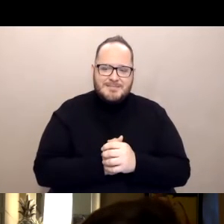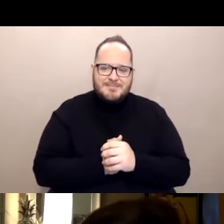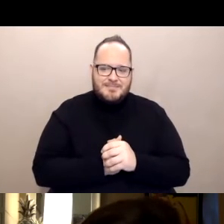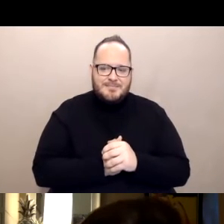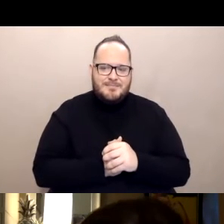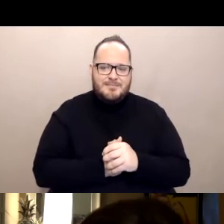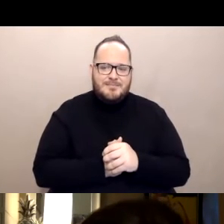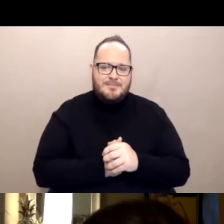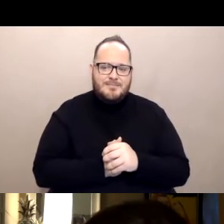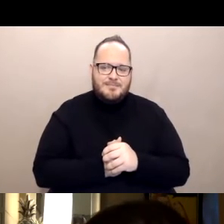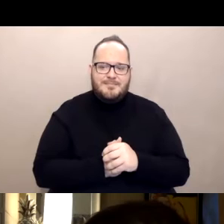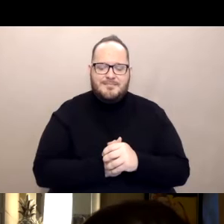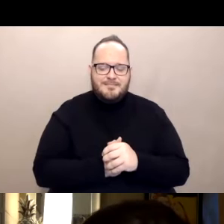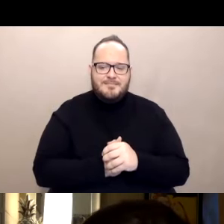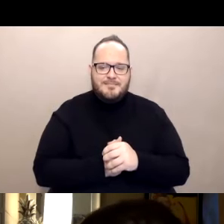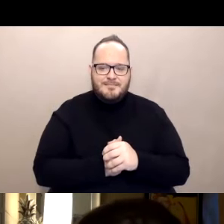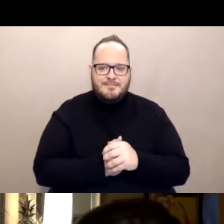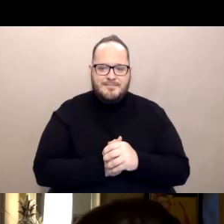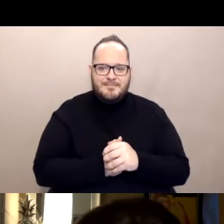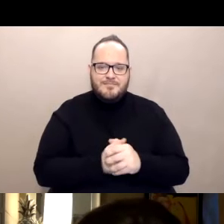I got the Pfizer vaccine